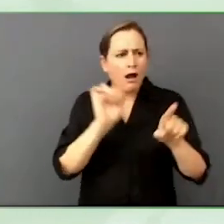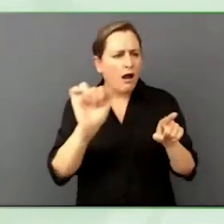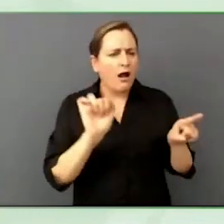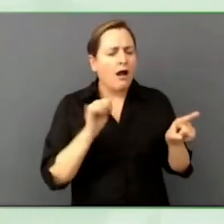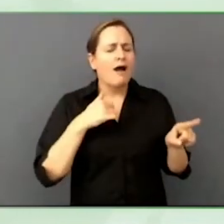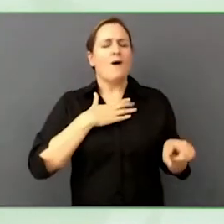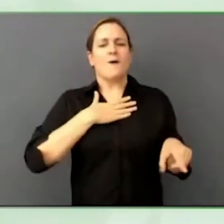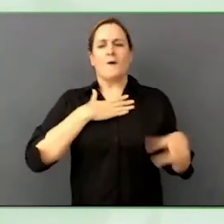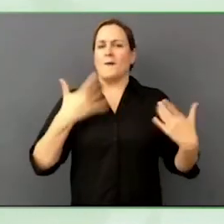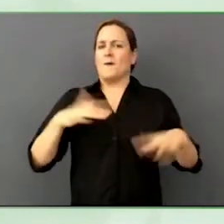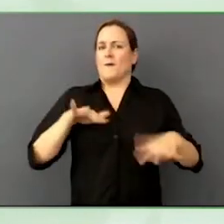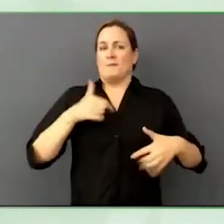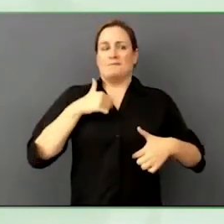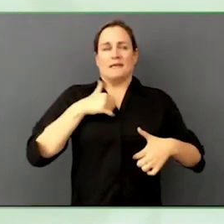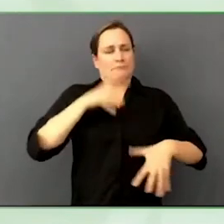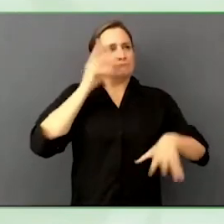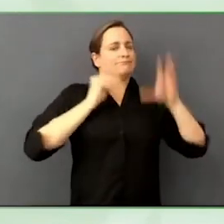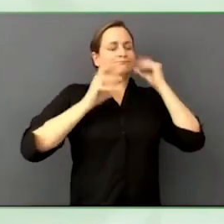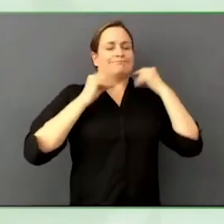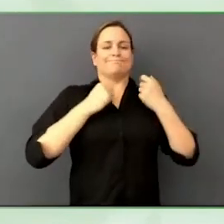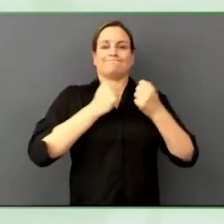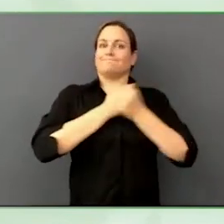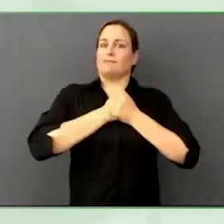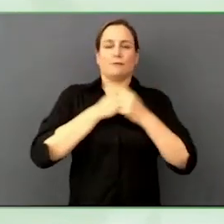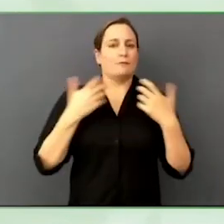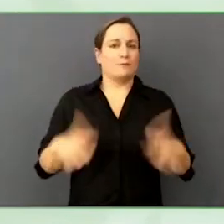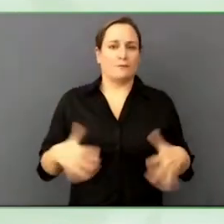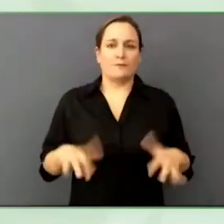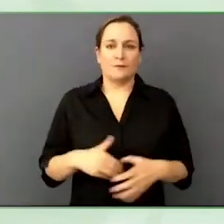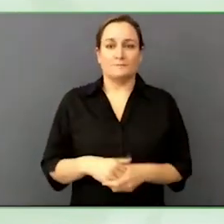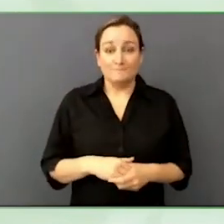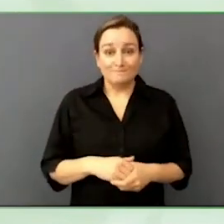That is it, it is furthering relationships and it is what I look forward to every year.